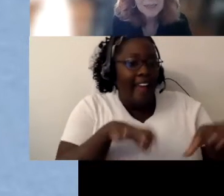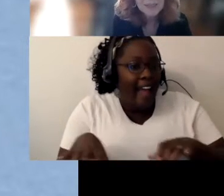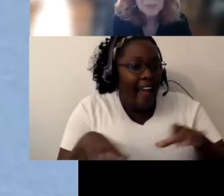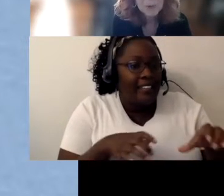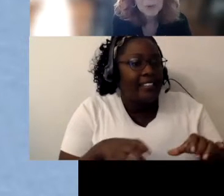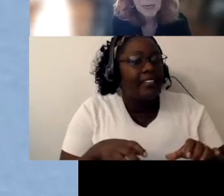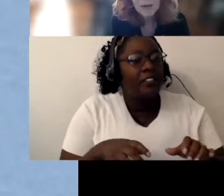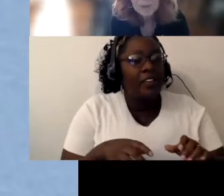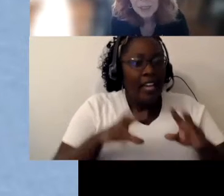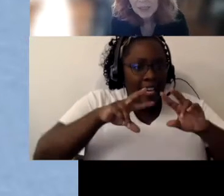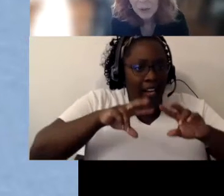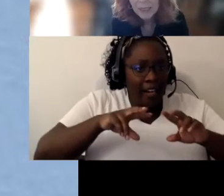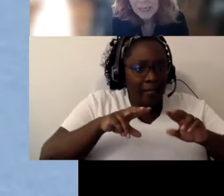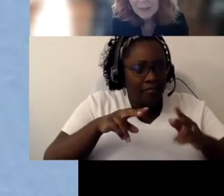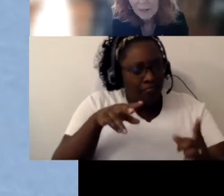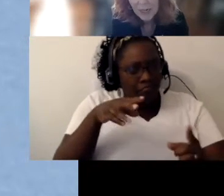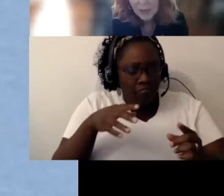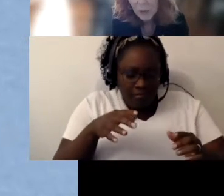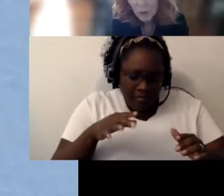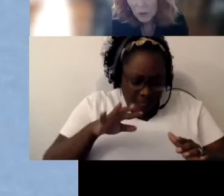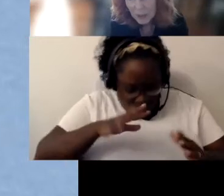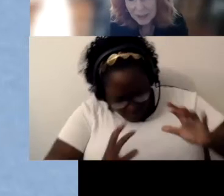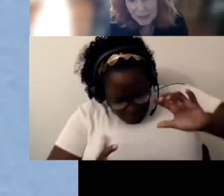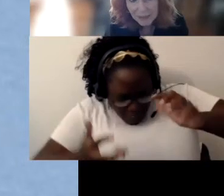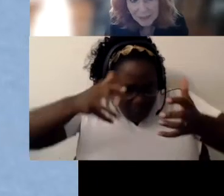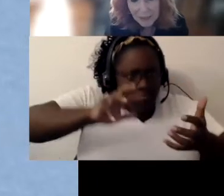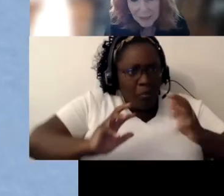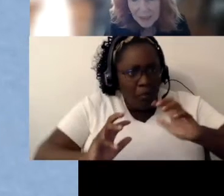explore an object or identify it or localize it